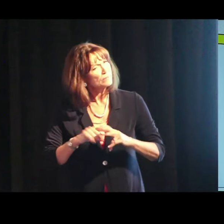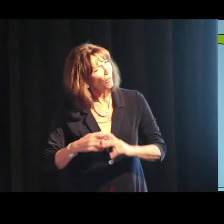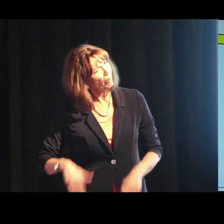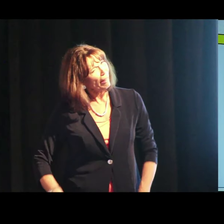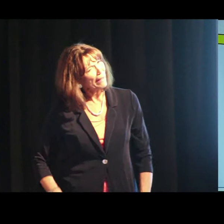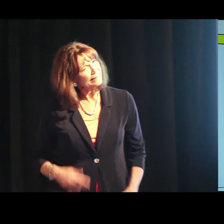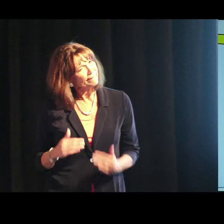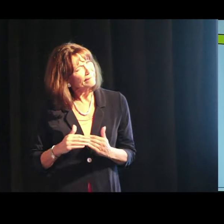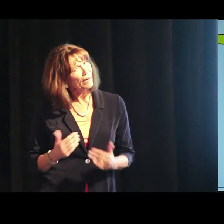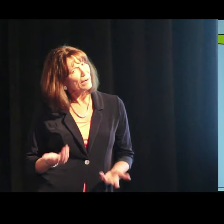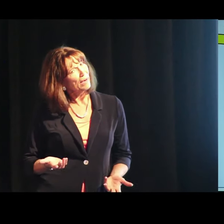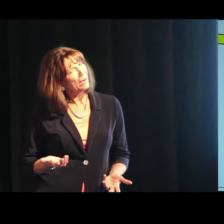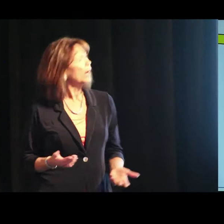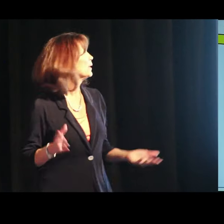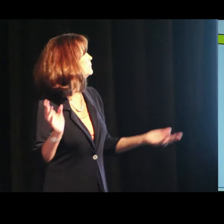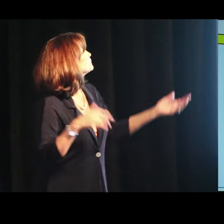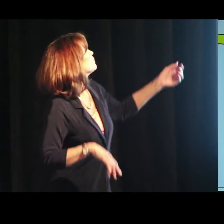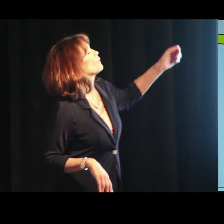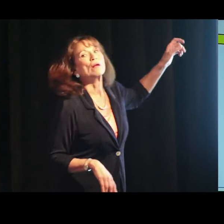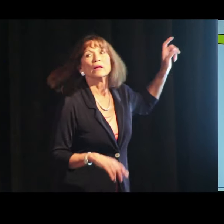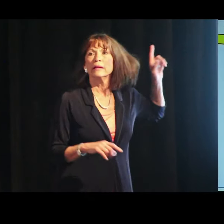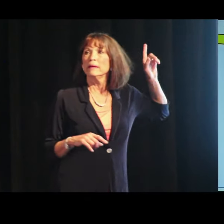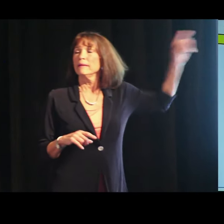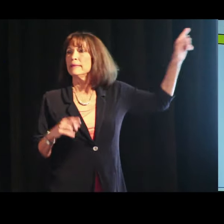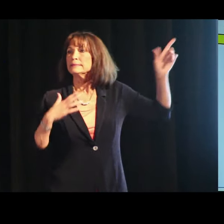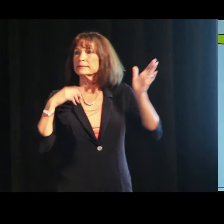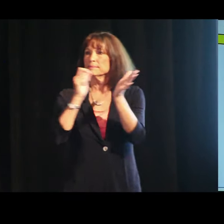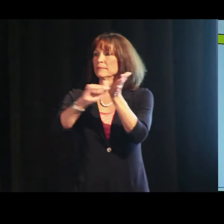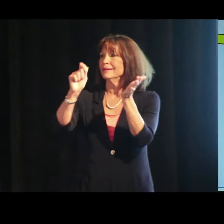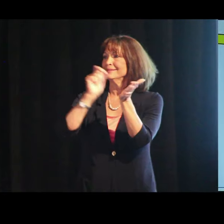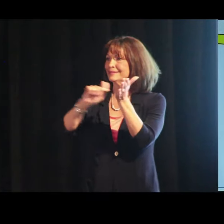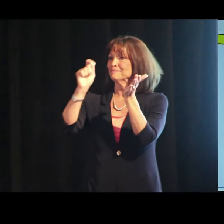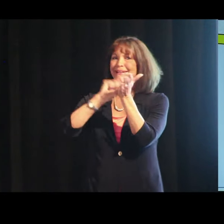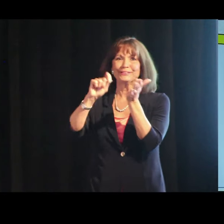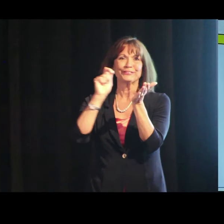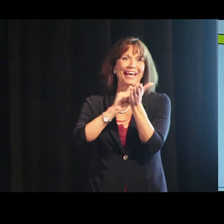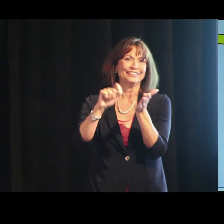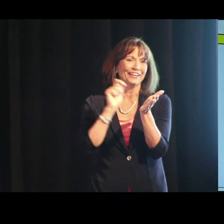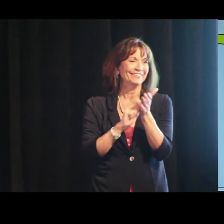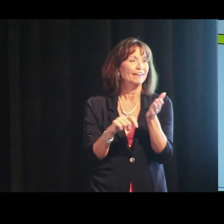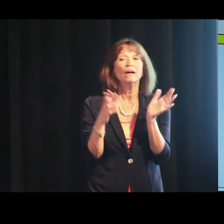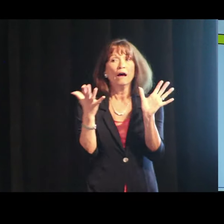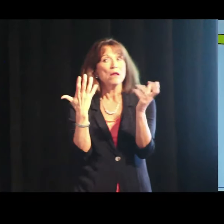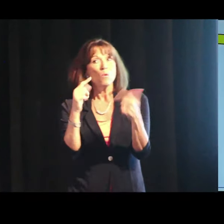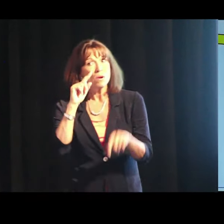It's really not fair. All right. Okay. This is my dissertation. I don't want to bore you,